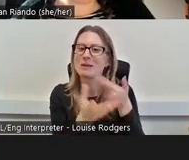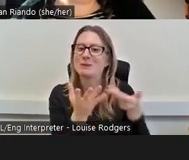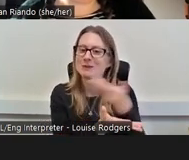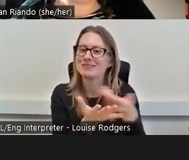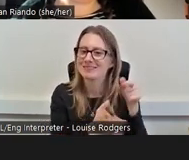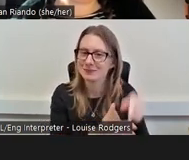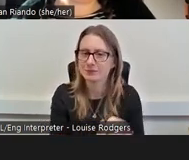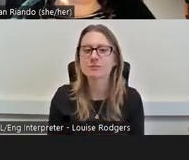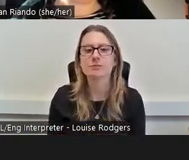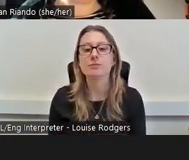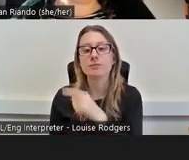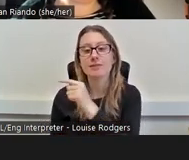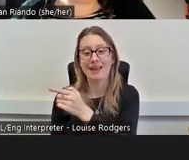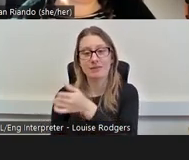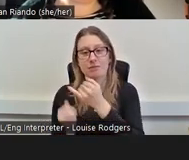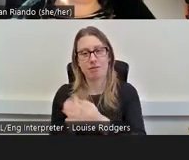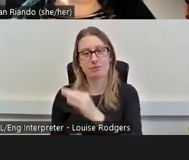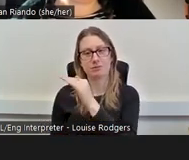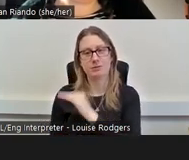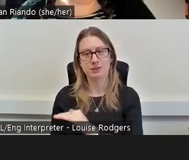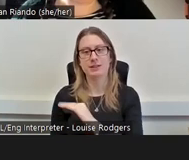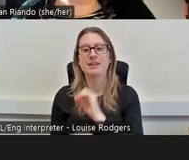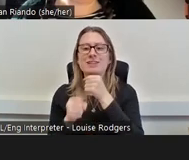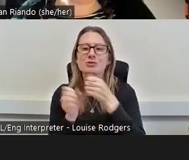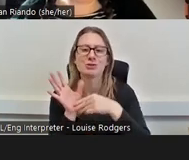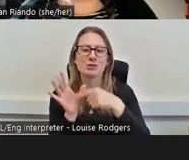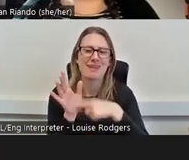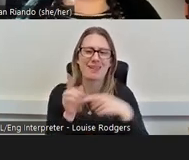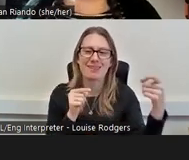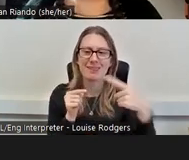But last on there is our Gmail where you can just get in touch with anything, say hello,